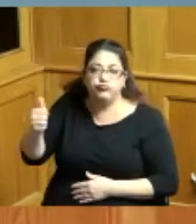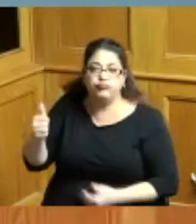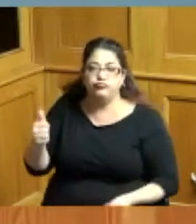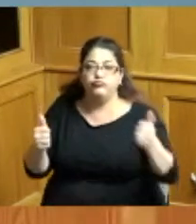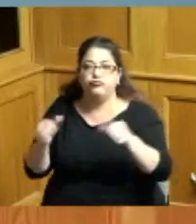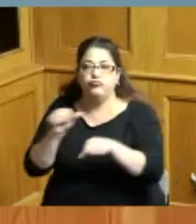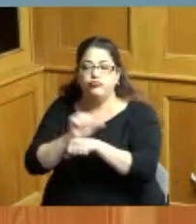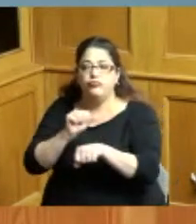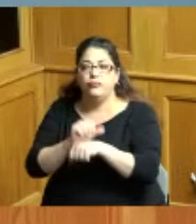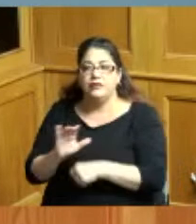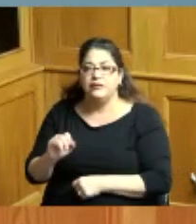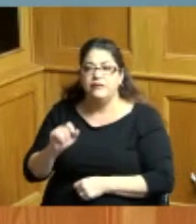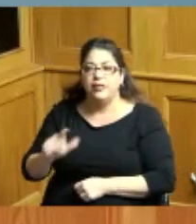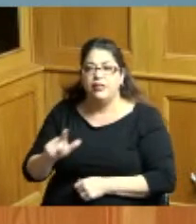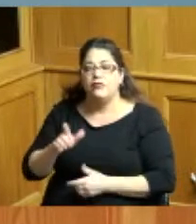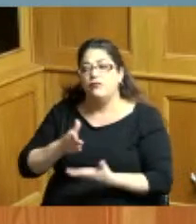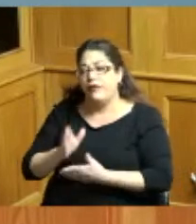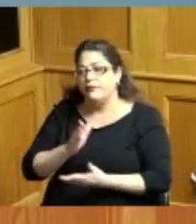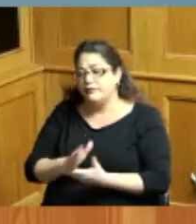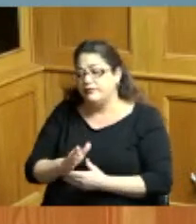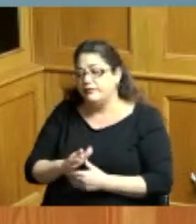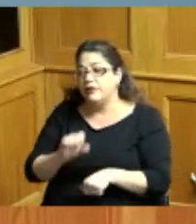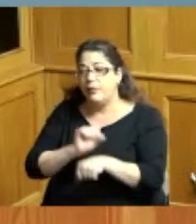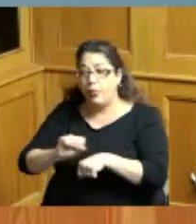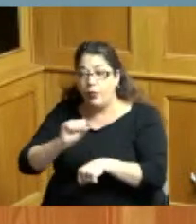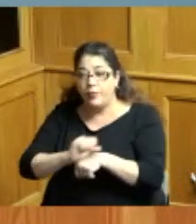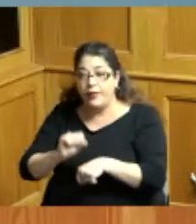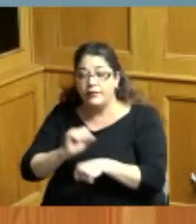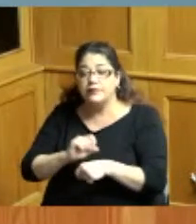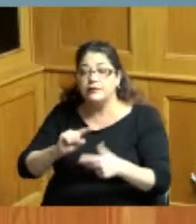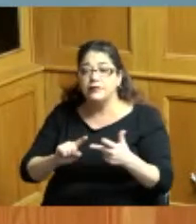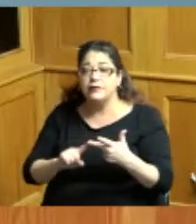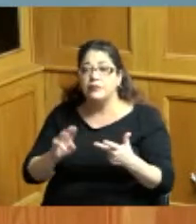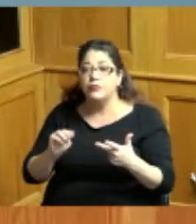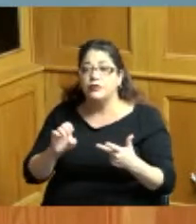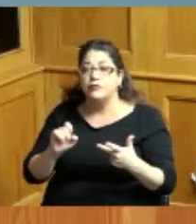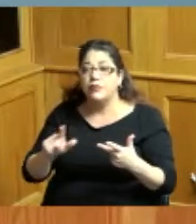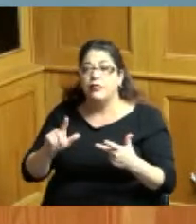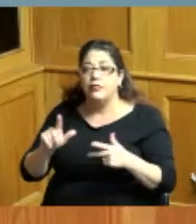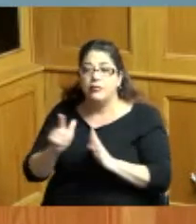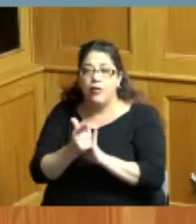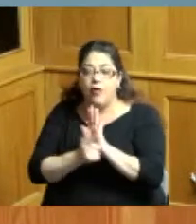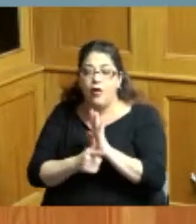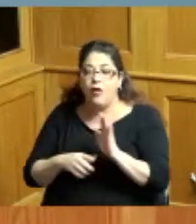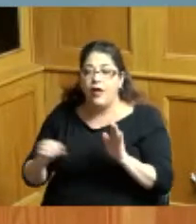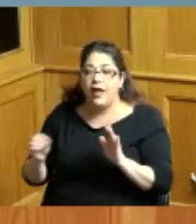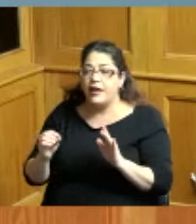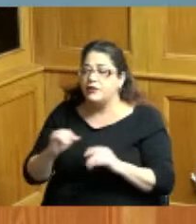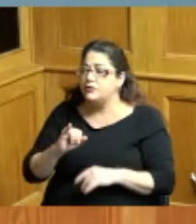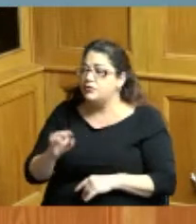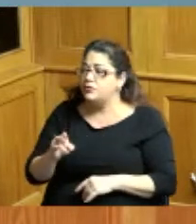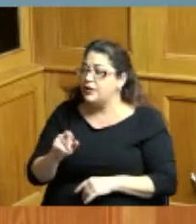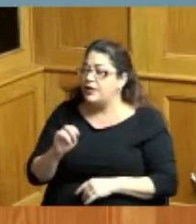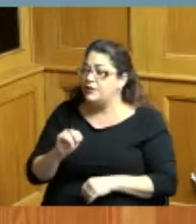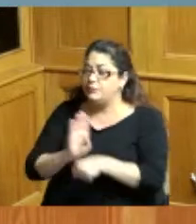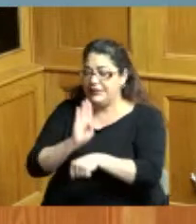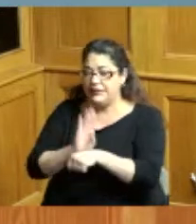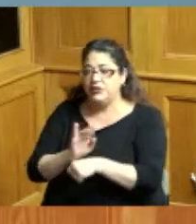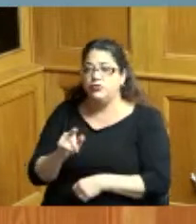civil rights employment municipal law and business litigation Judge Rucker litigated cases in state